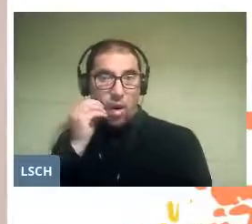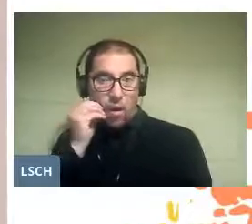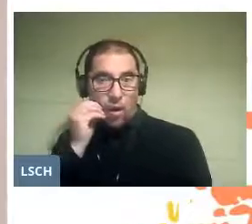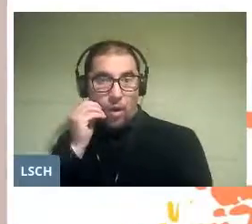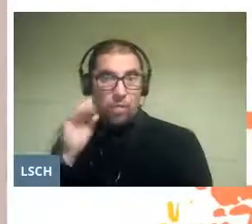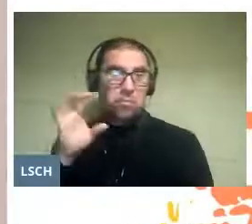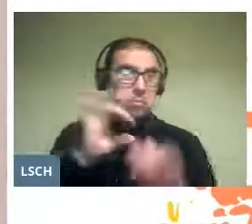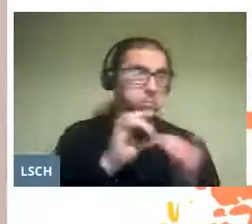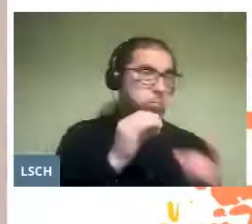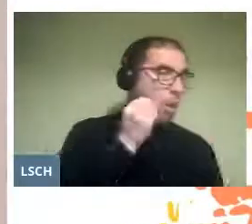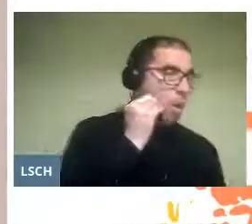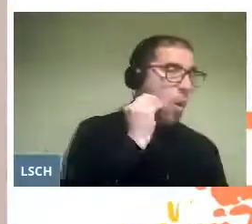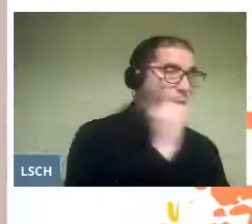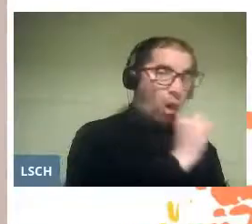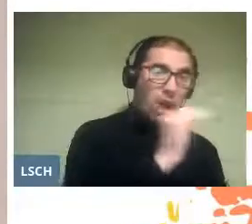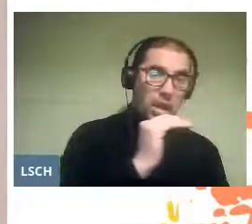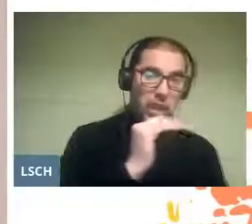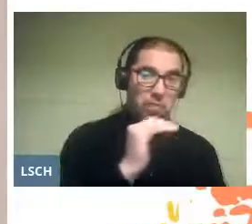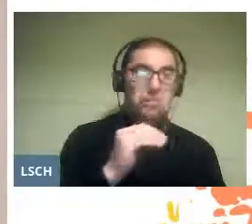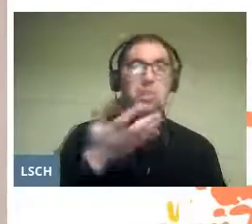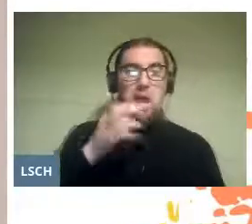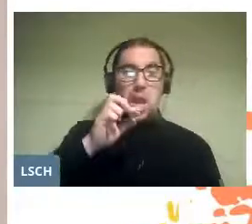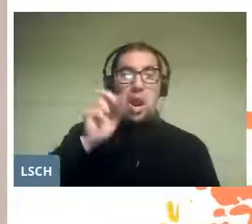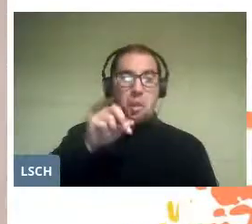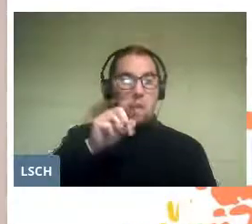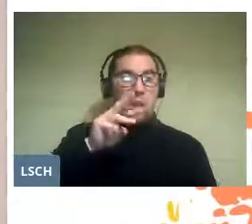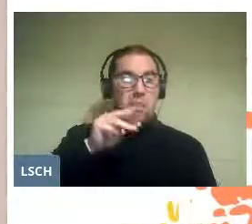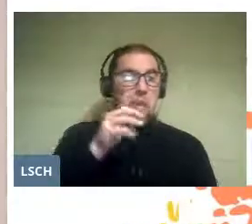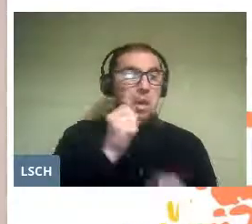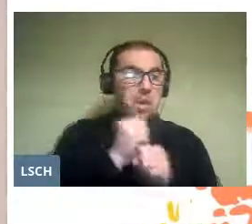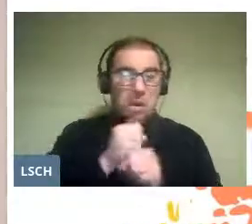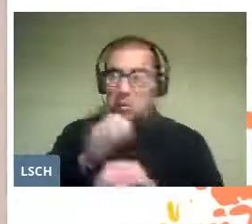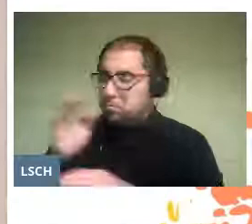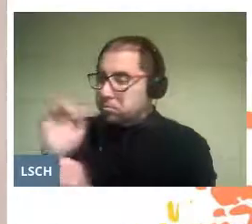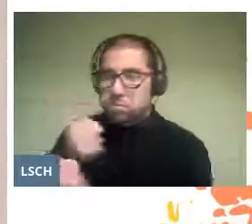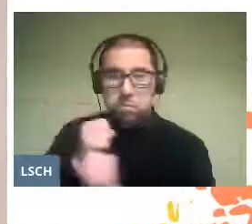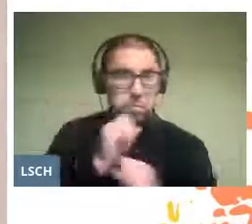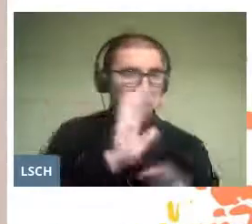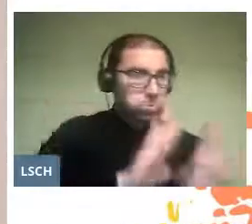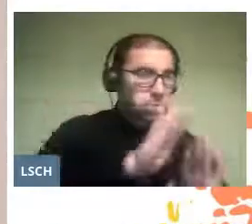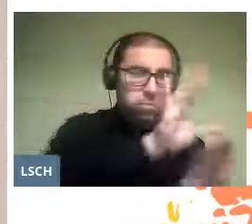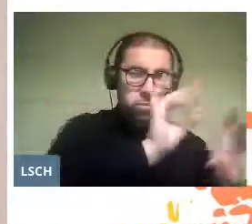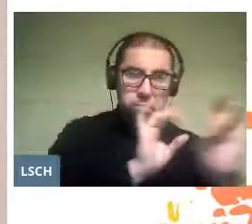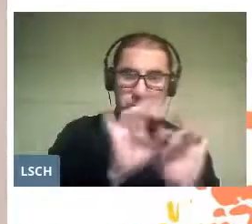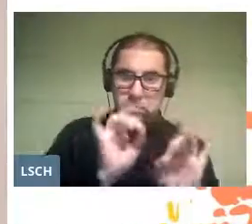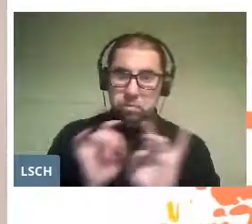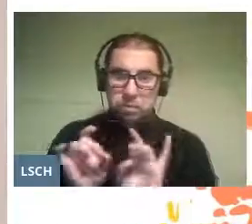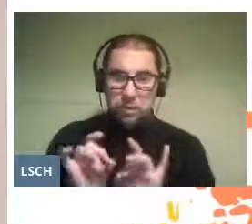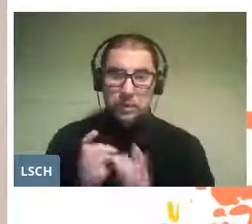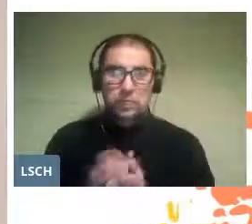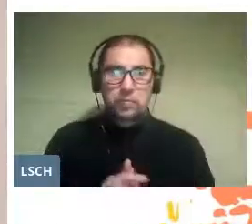Then, while the parents did hunting and gathering food,